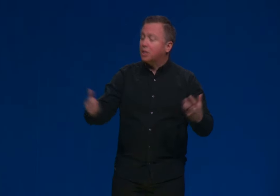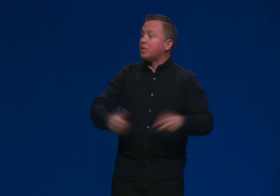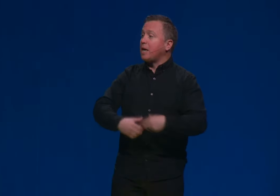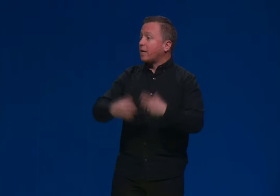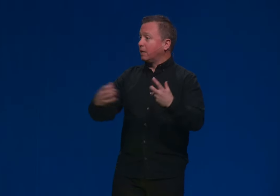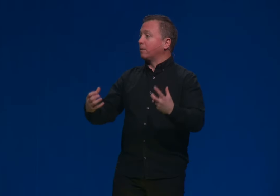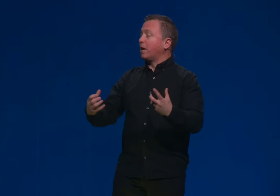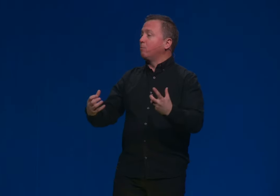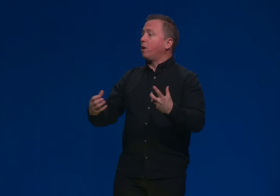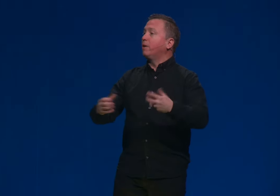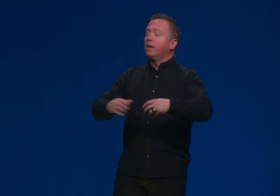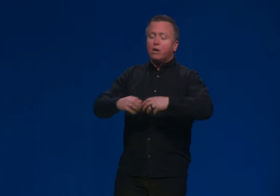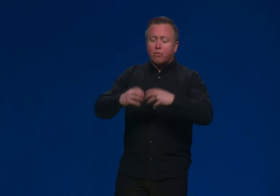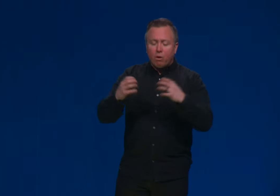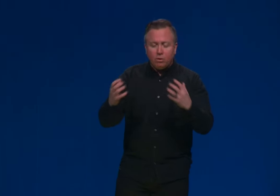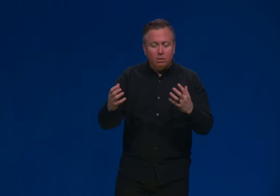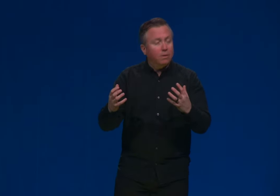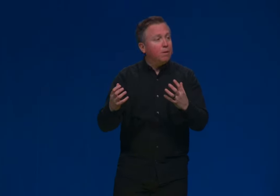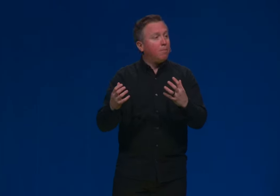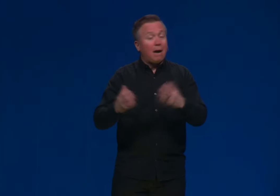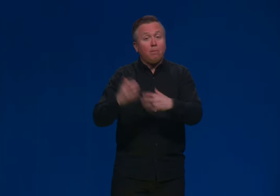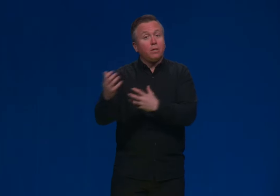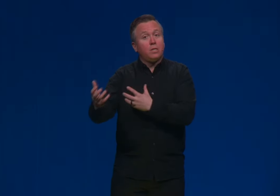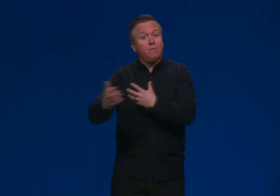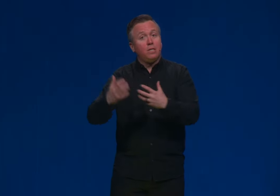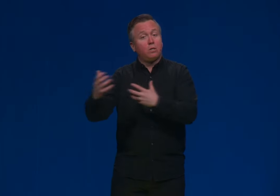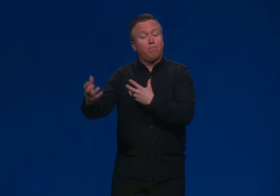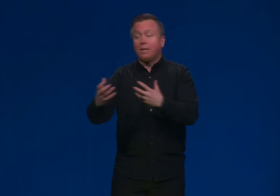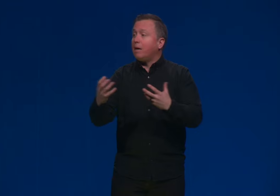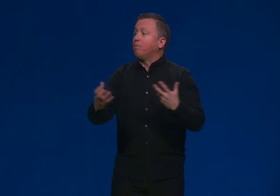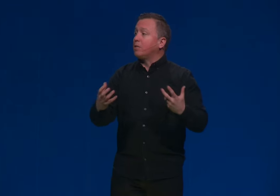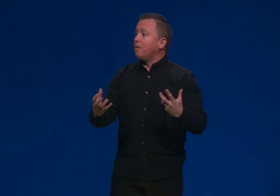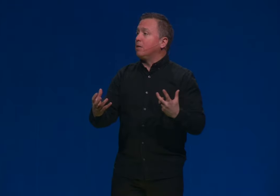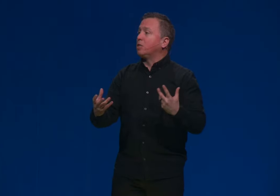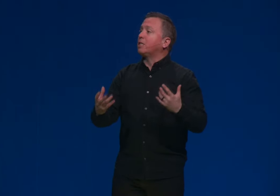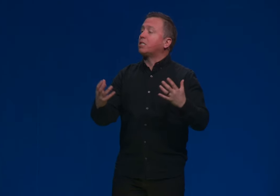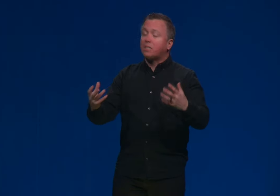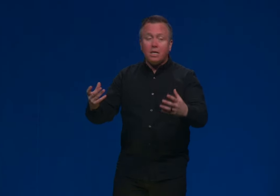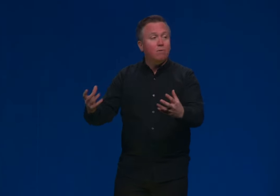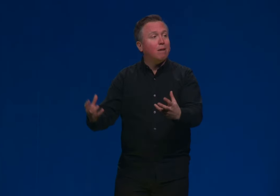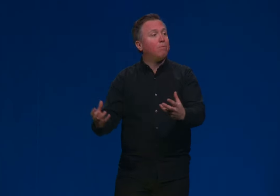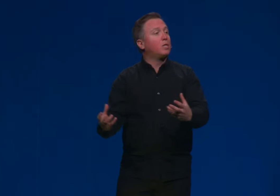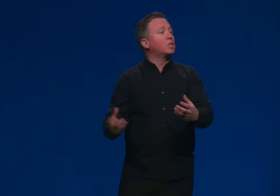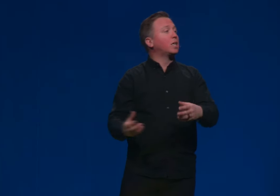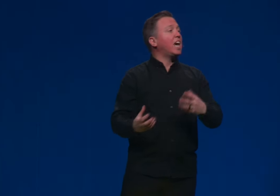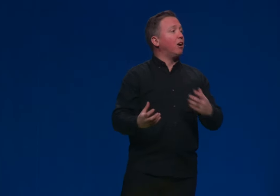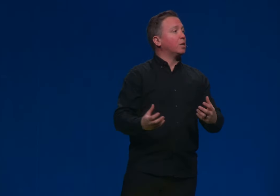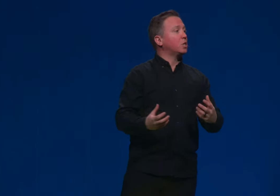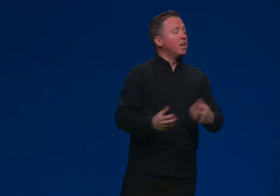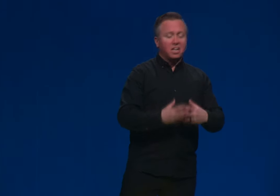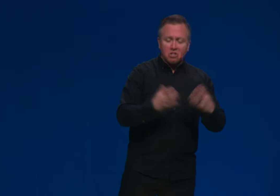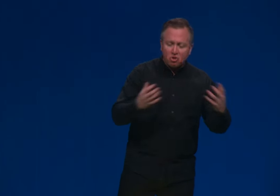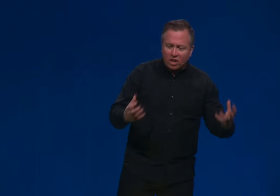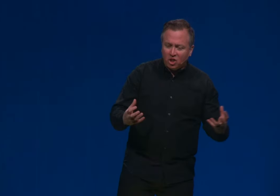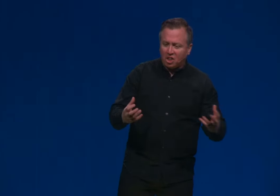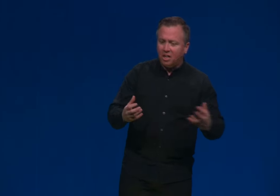the snake that became water throughout the Bible, as Stephen has picked up this image that the sea represents chaos and destruction. even has picked up this image that the sea represents chaos and destruction.